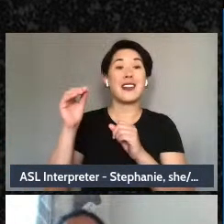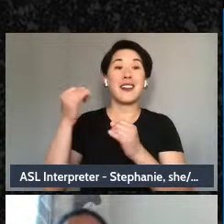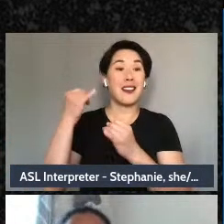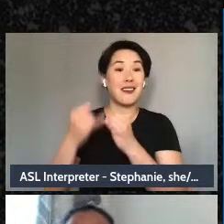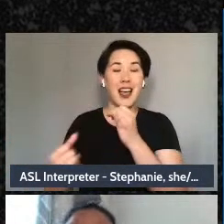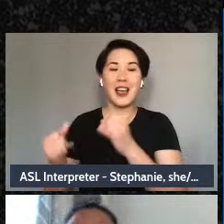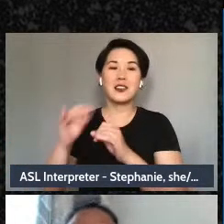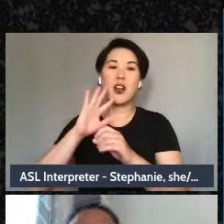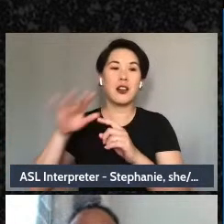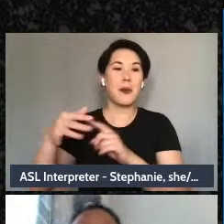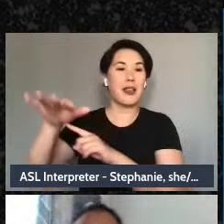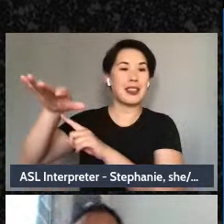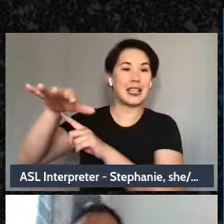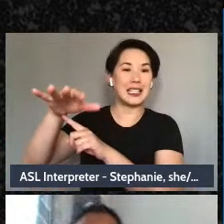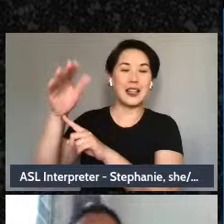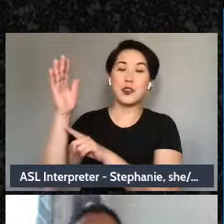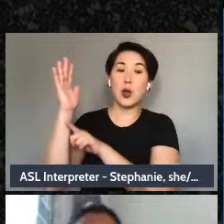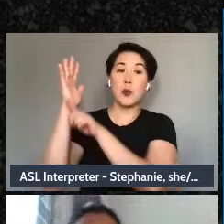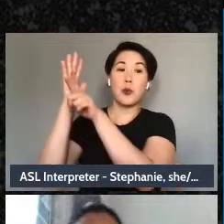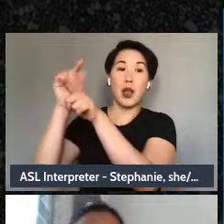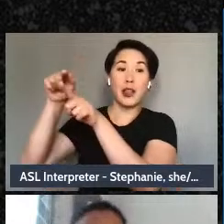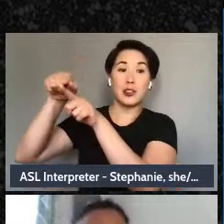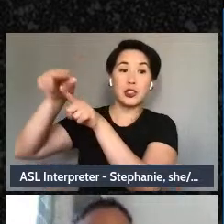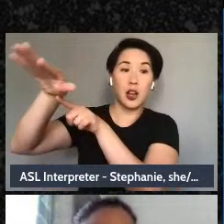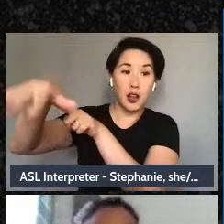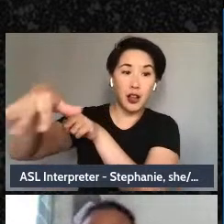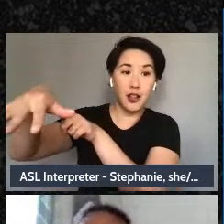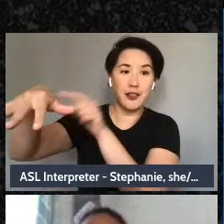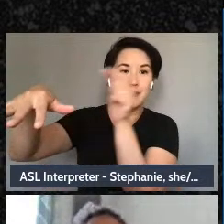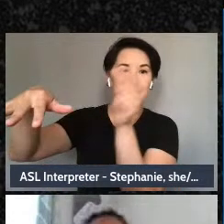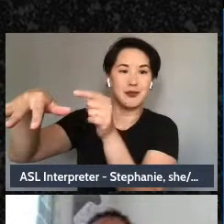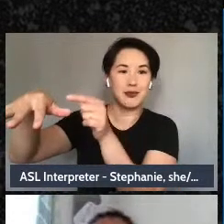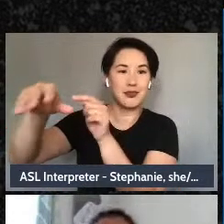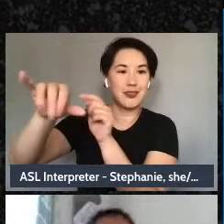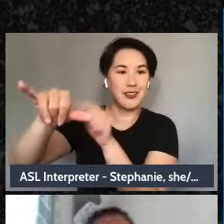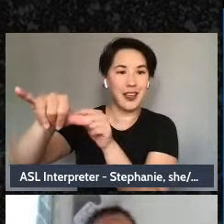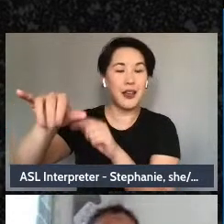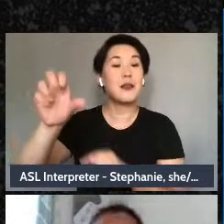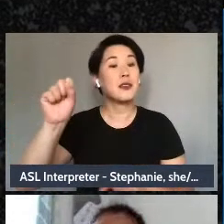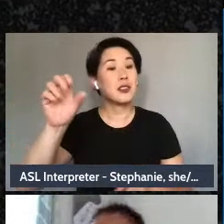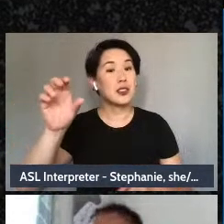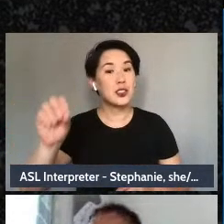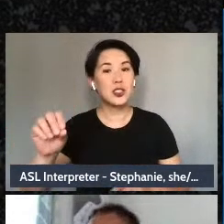so what are the outcomes of this system. So let's start first and foremost at the roots. So